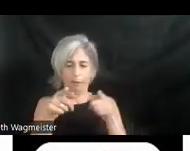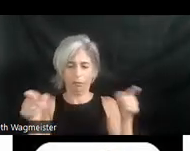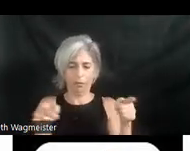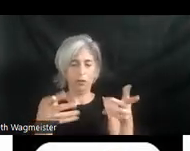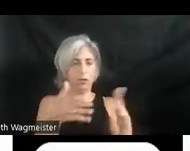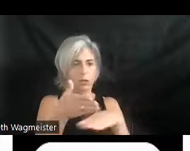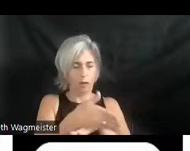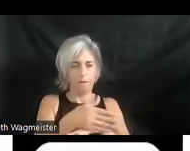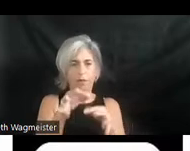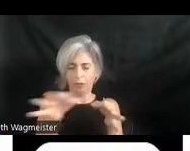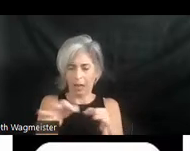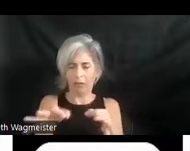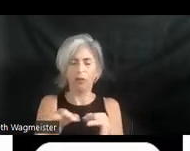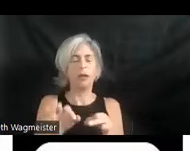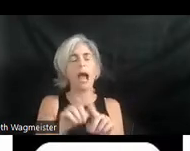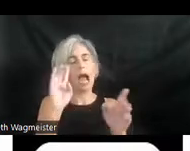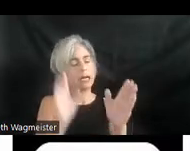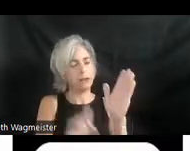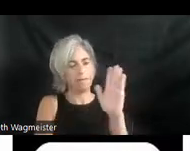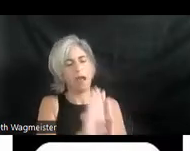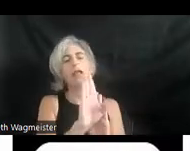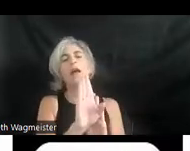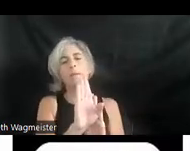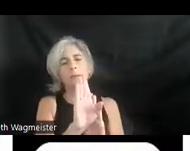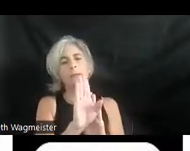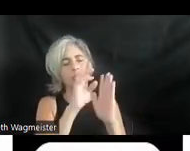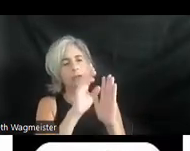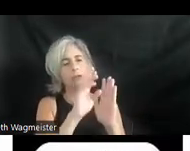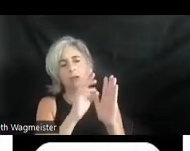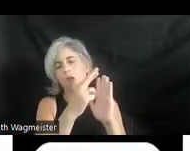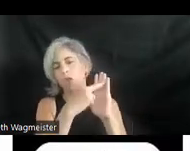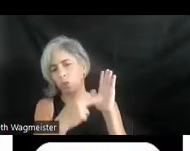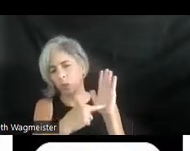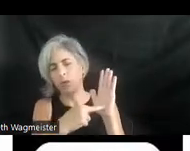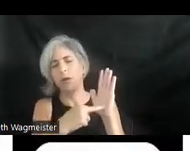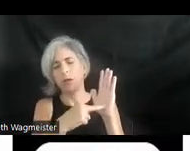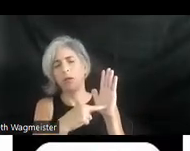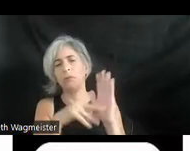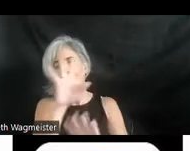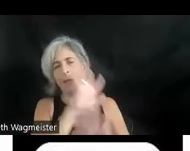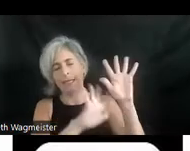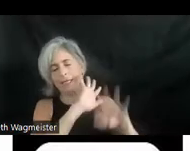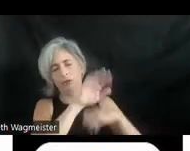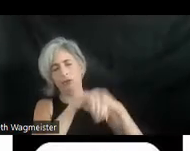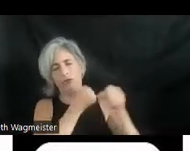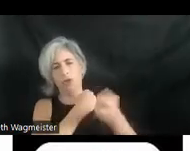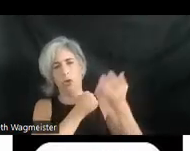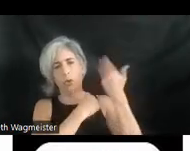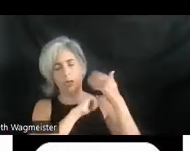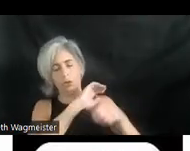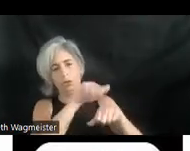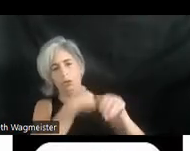No, I've developed a rule of thumb some years ago that to develop the initial script for